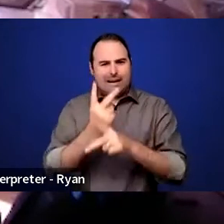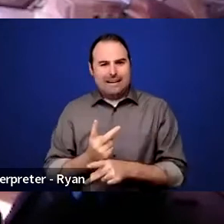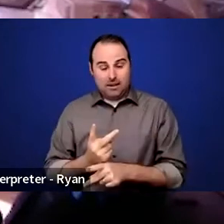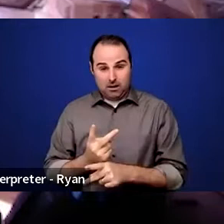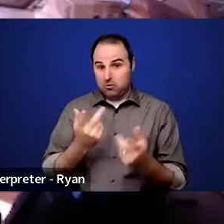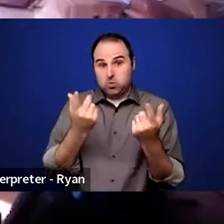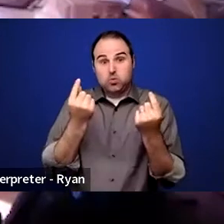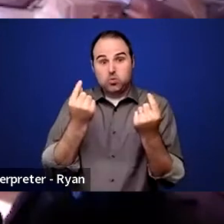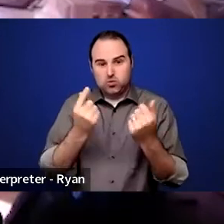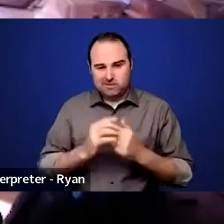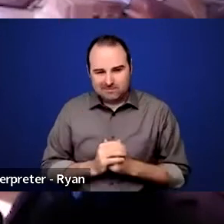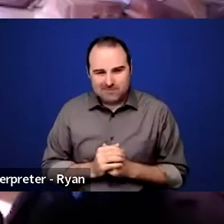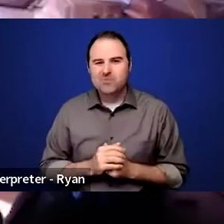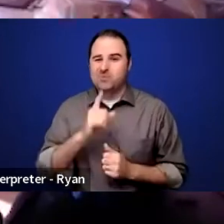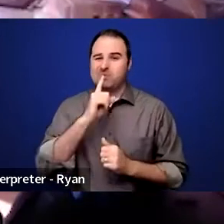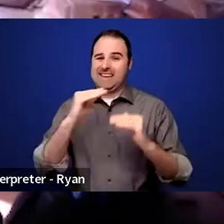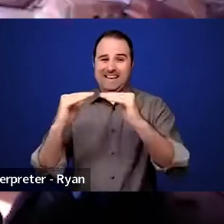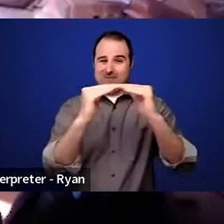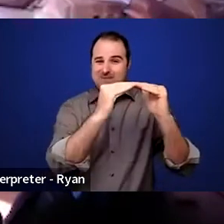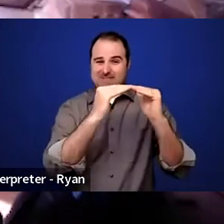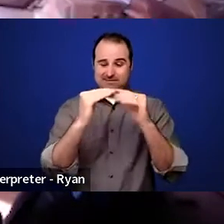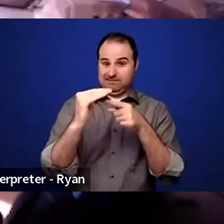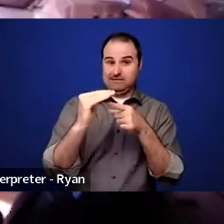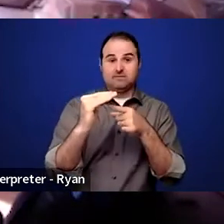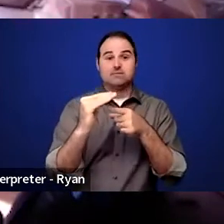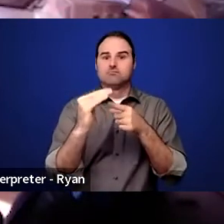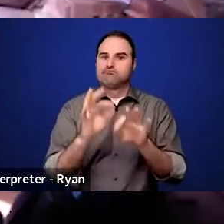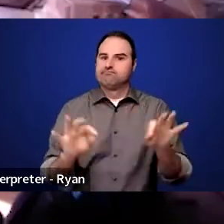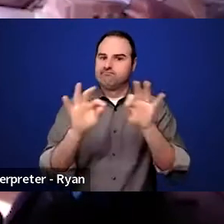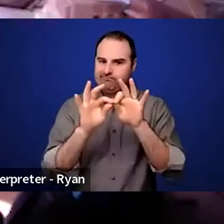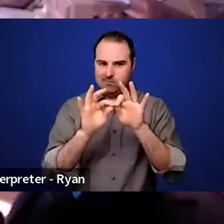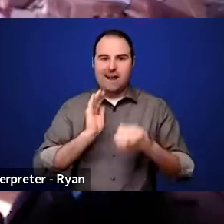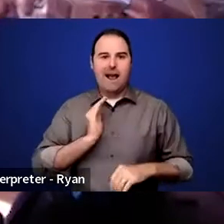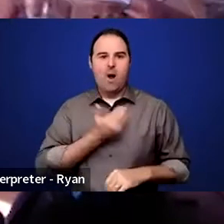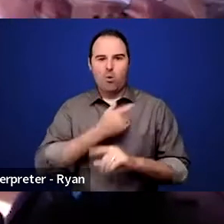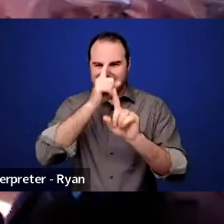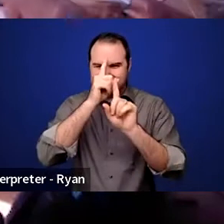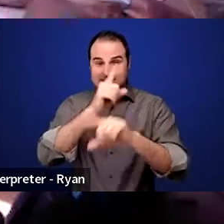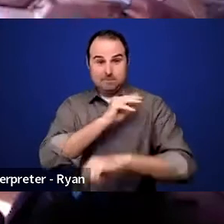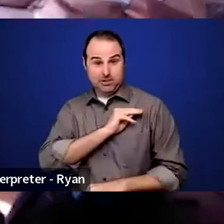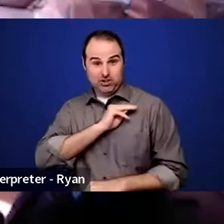of the word "equity". It appears in our mission and throughout our work.